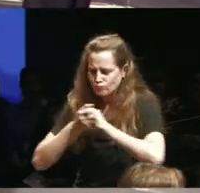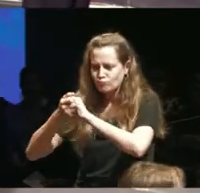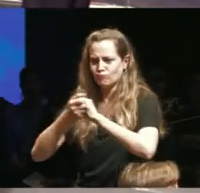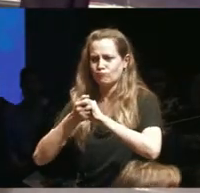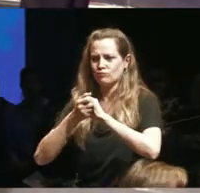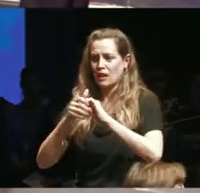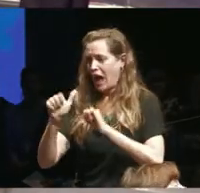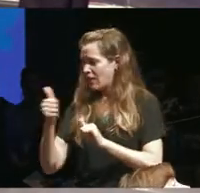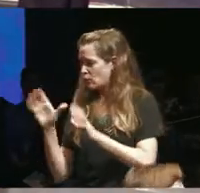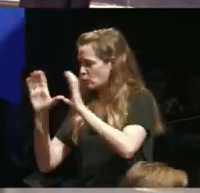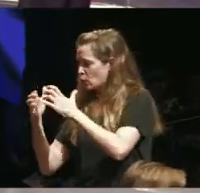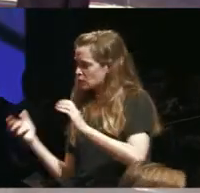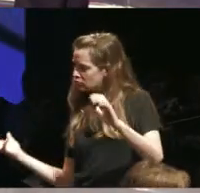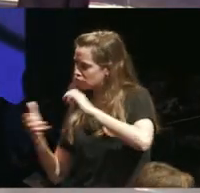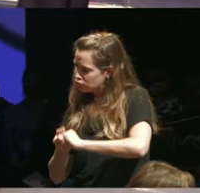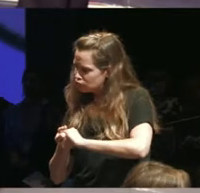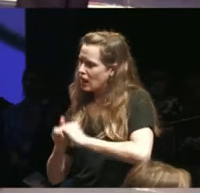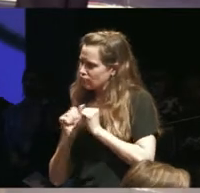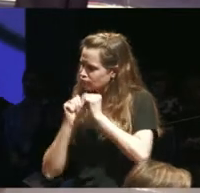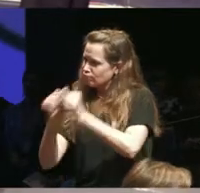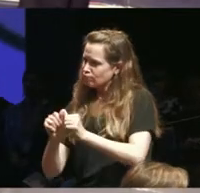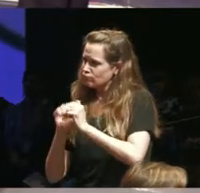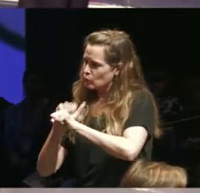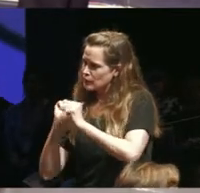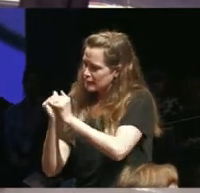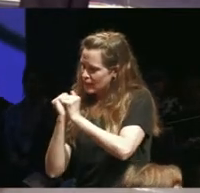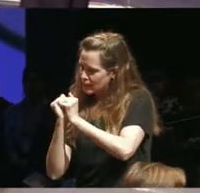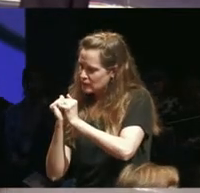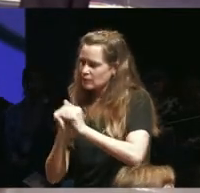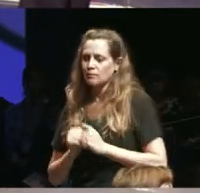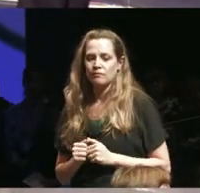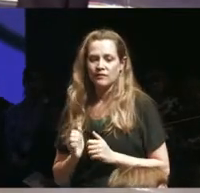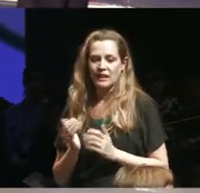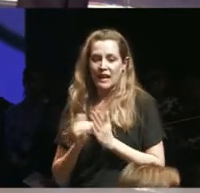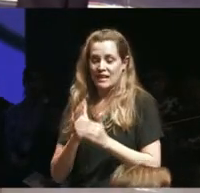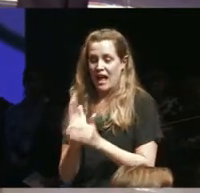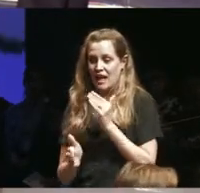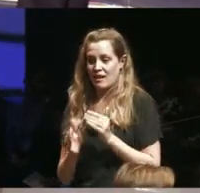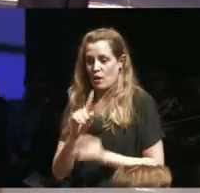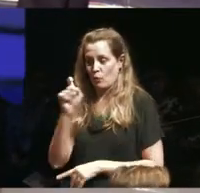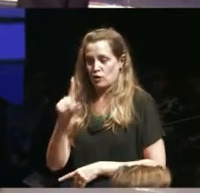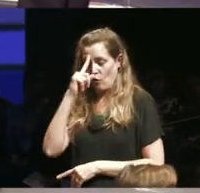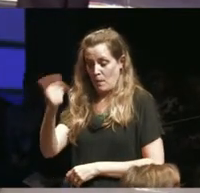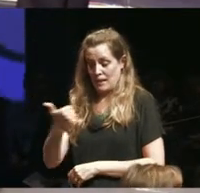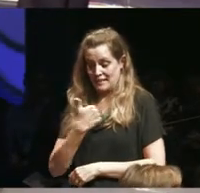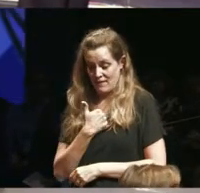movements and again just to end a question that I have for myself is how